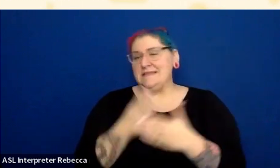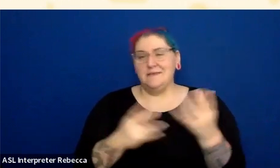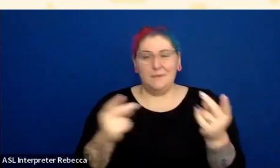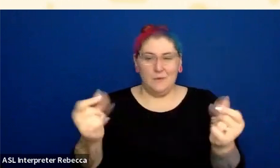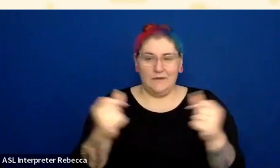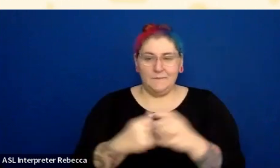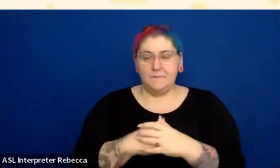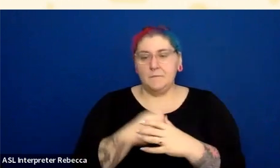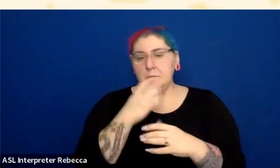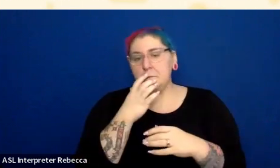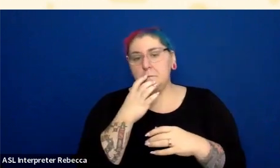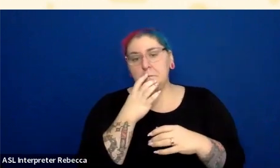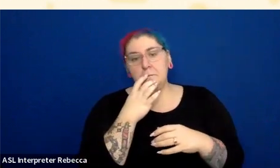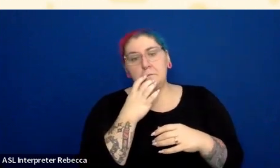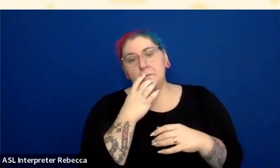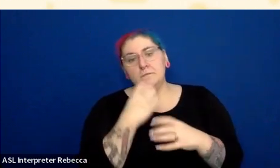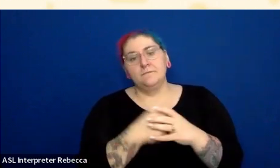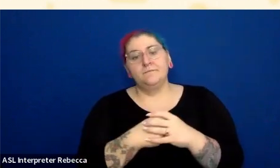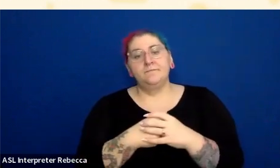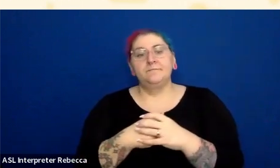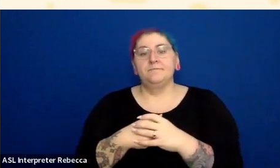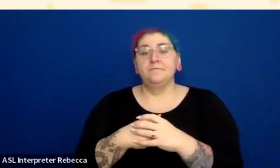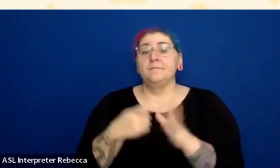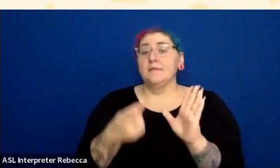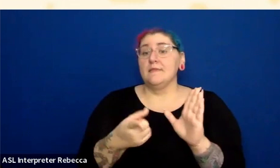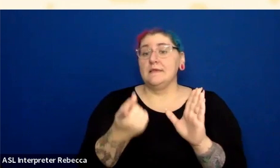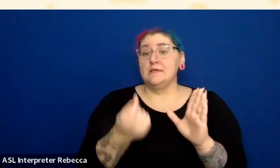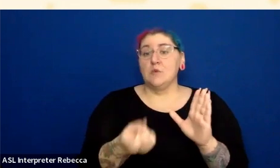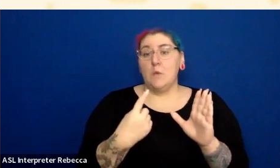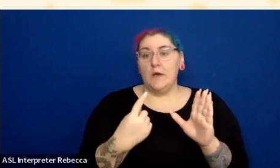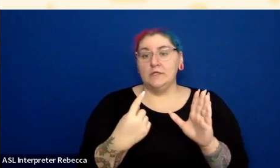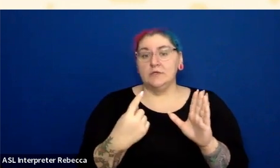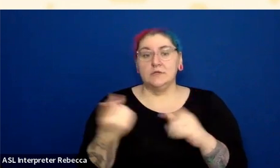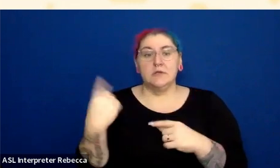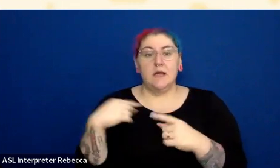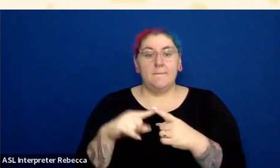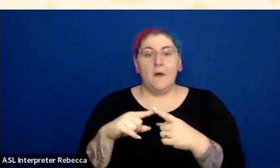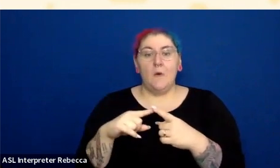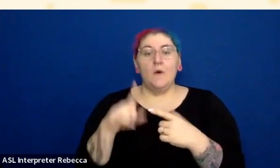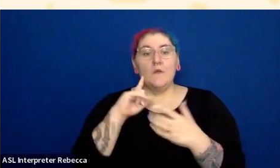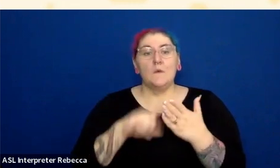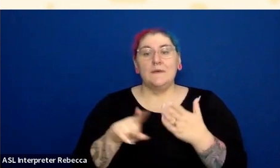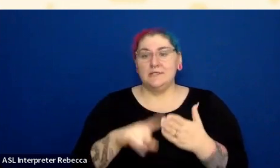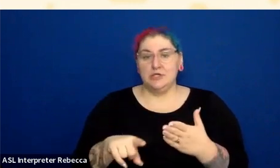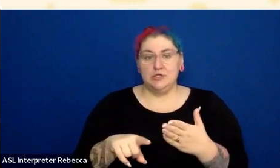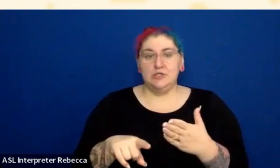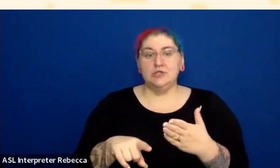OK, so there's a question in the related resource section. Let me go back to this page real quick, just to clarify. Really good question, and good catch.